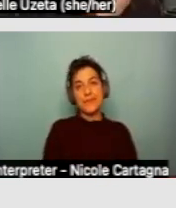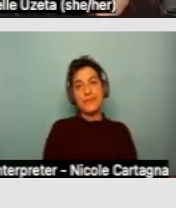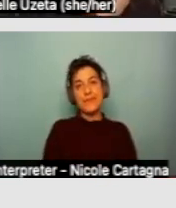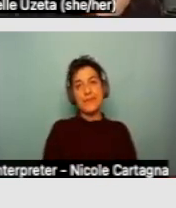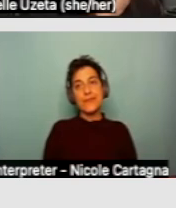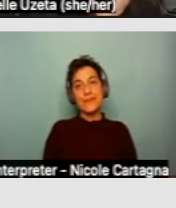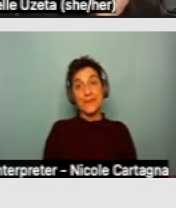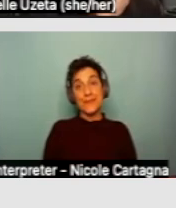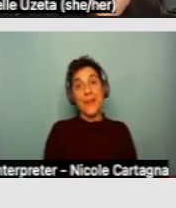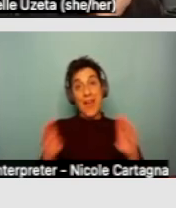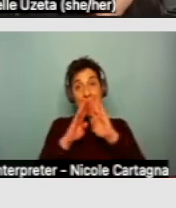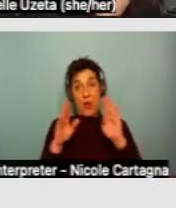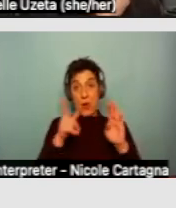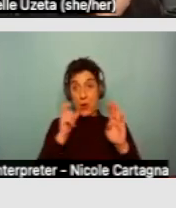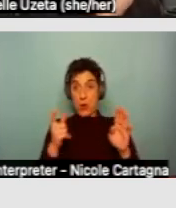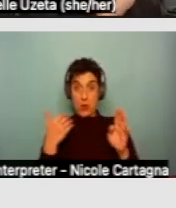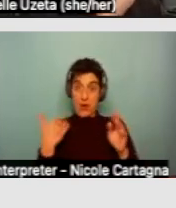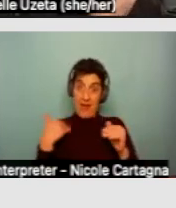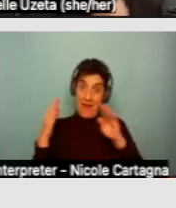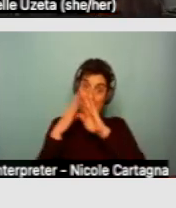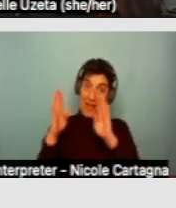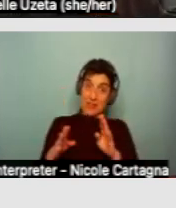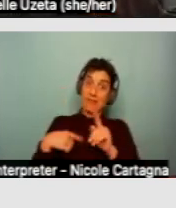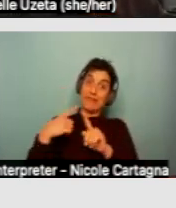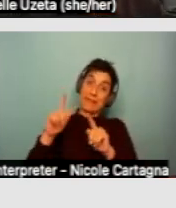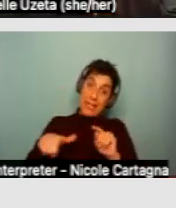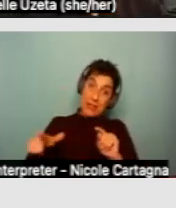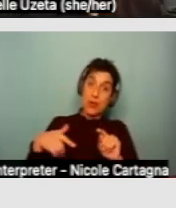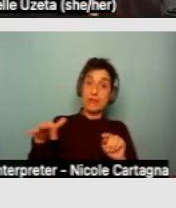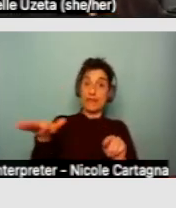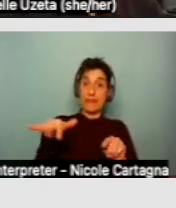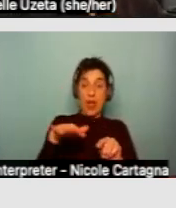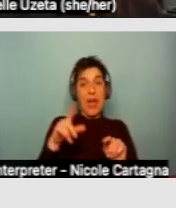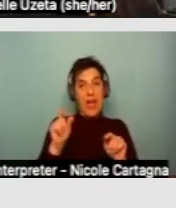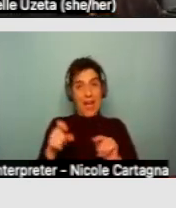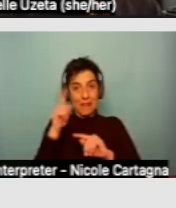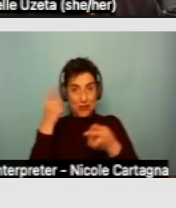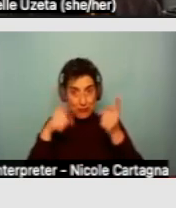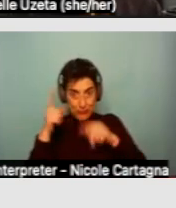Housing providers may also need to make arrangements in light of regional center services and supports.